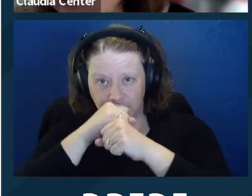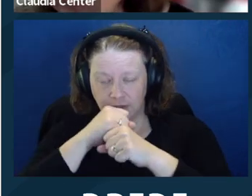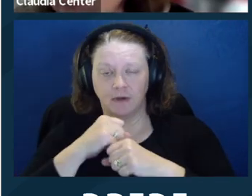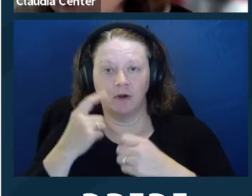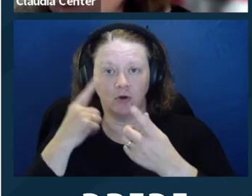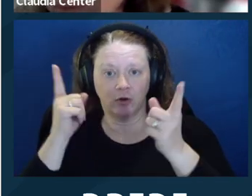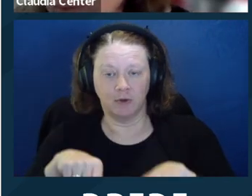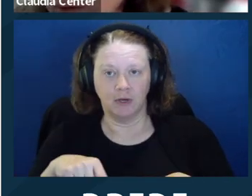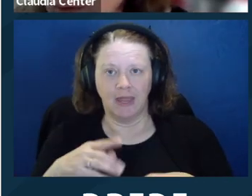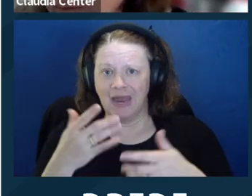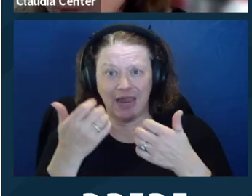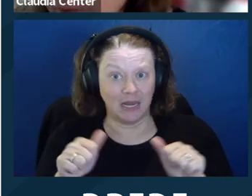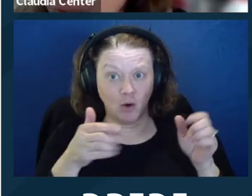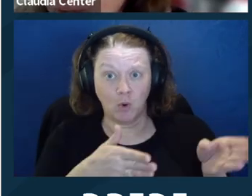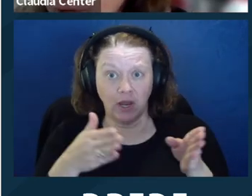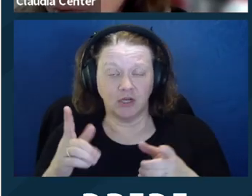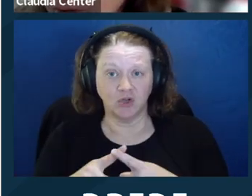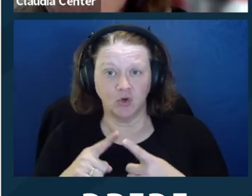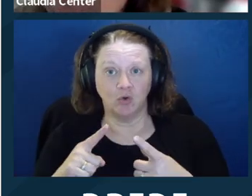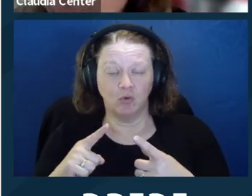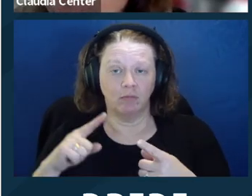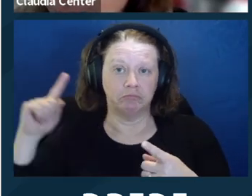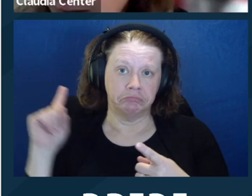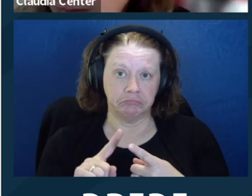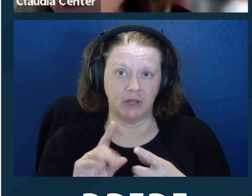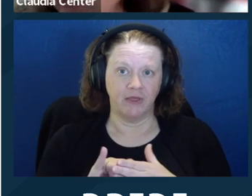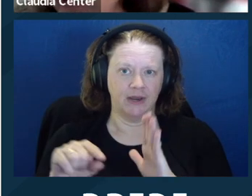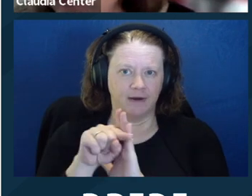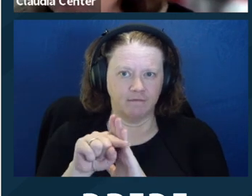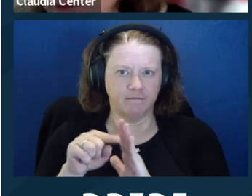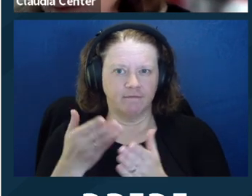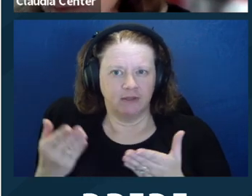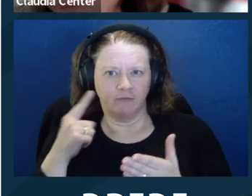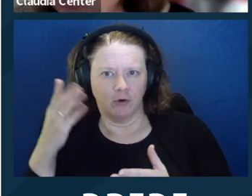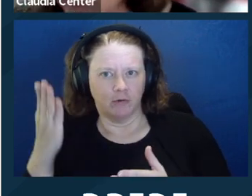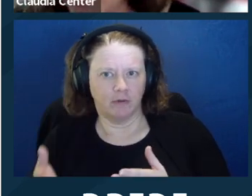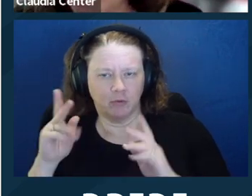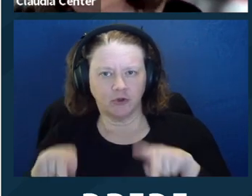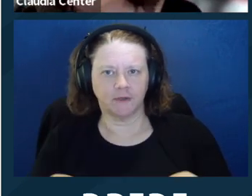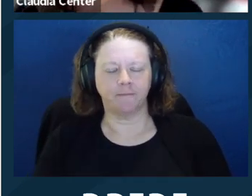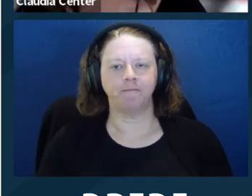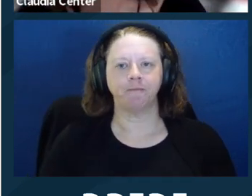support person sign a confidentiality agreement and any way to mitigate those draw‑backs?